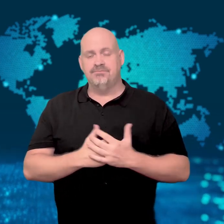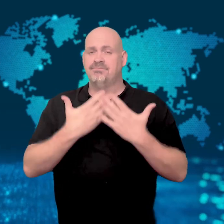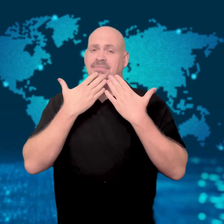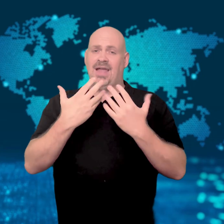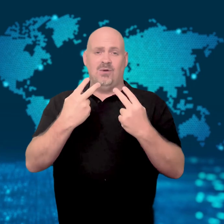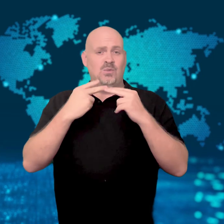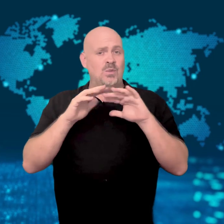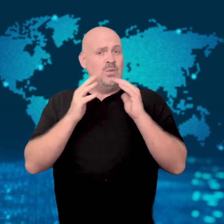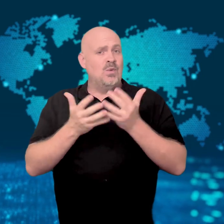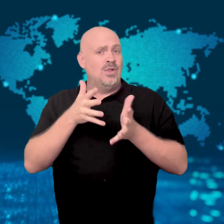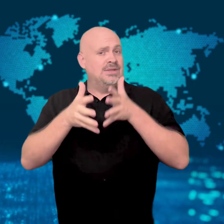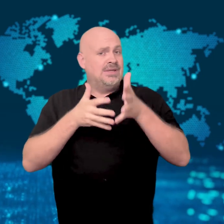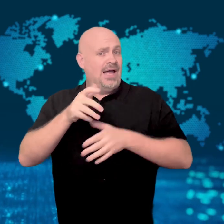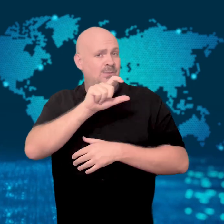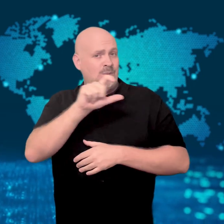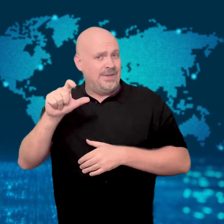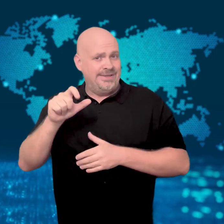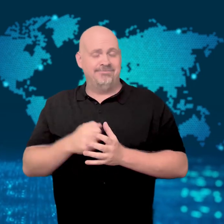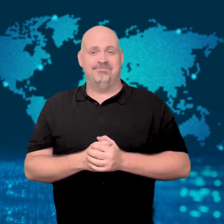Thank you for watching WorldSign Week.